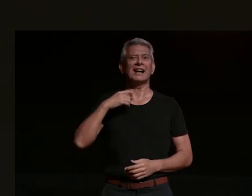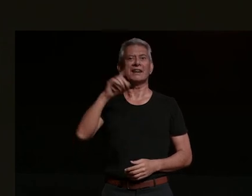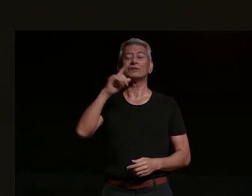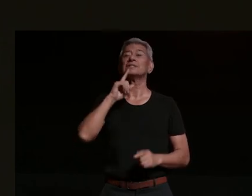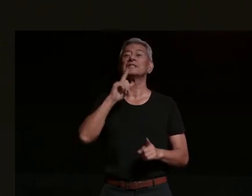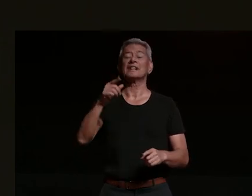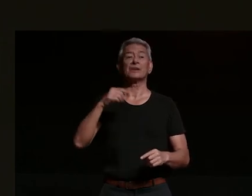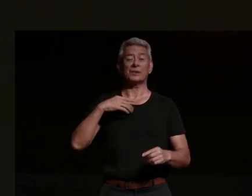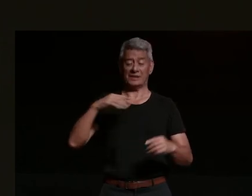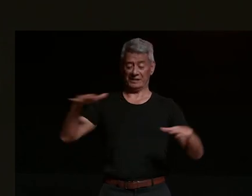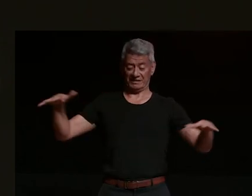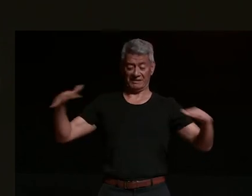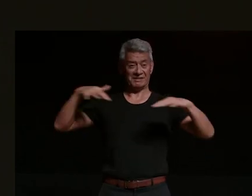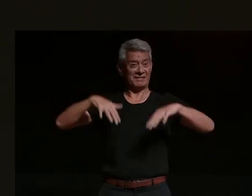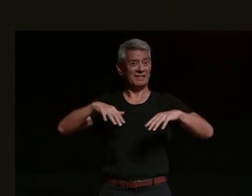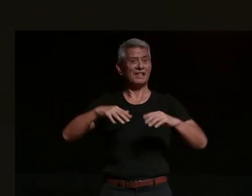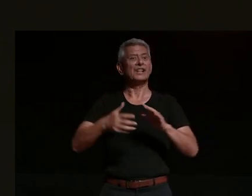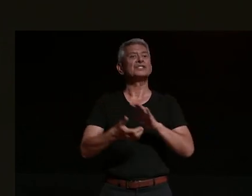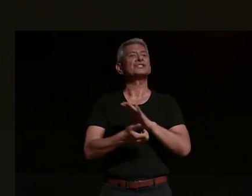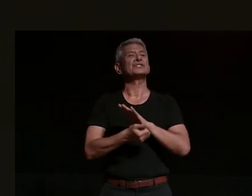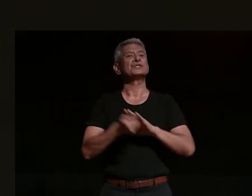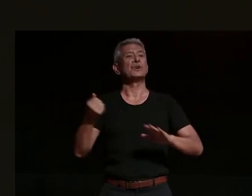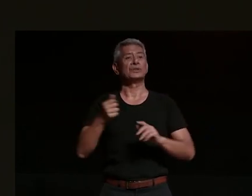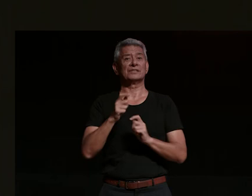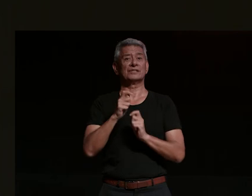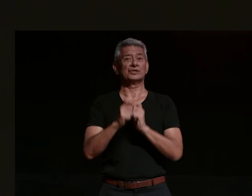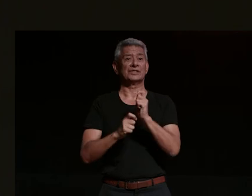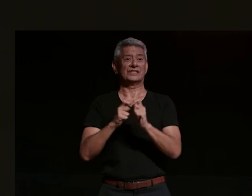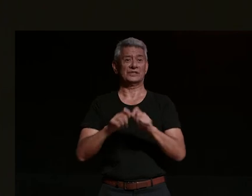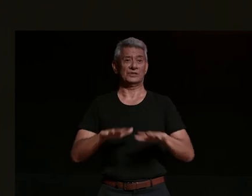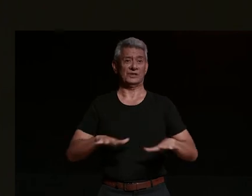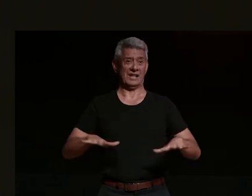that belongs to the sovereign owners the jaguar and turbo people